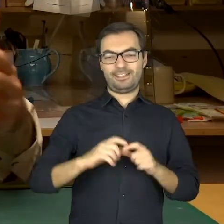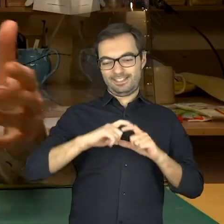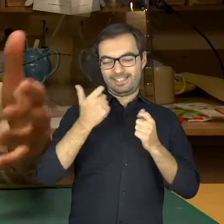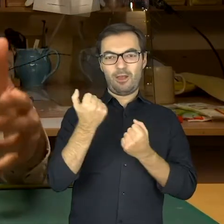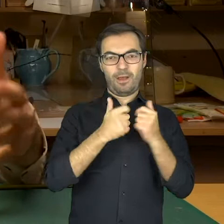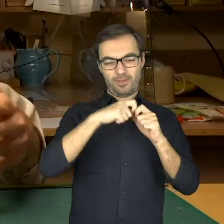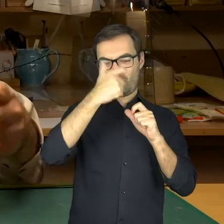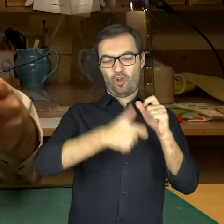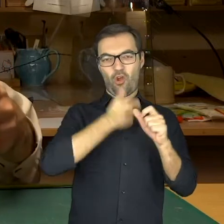the whole roll.